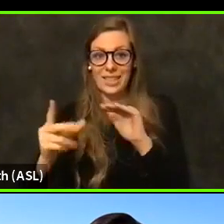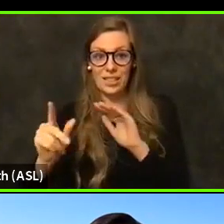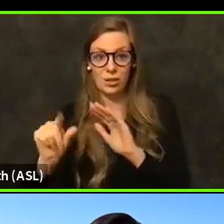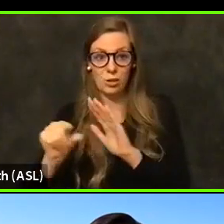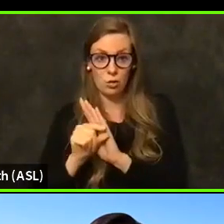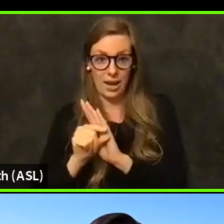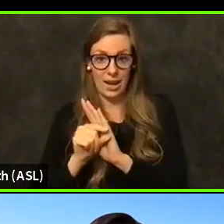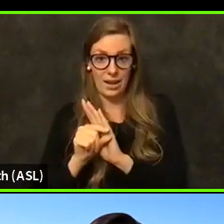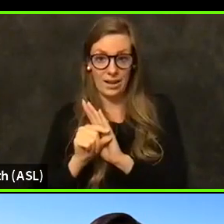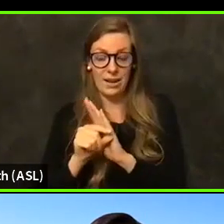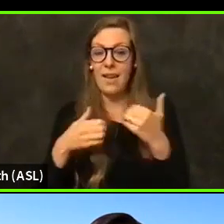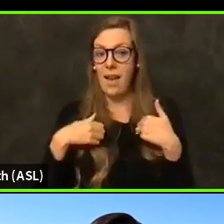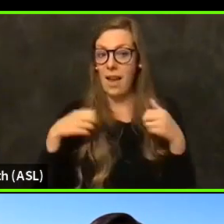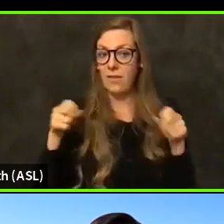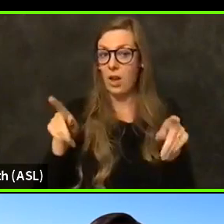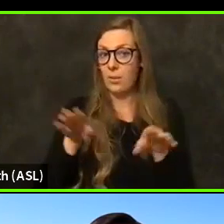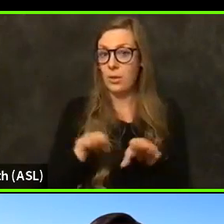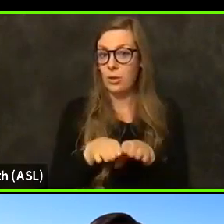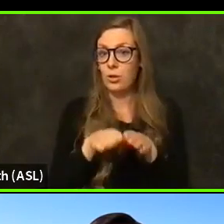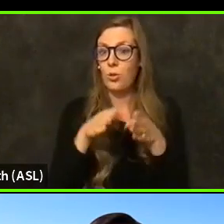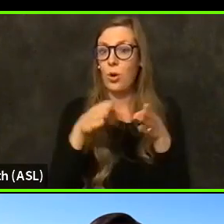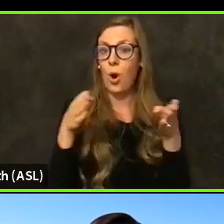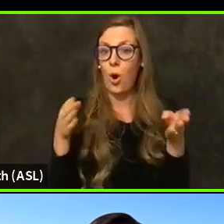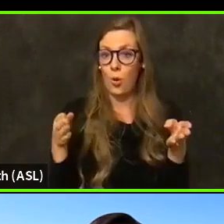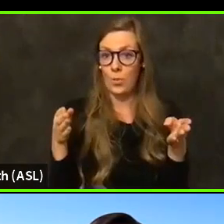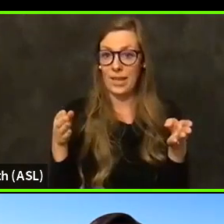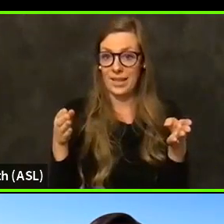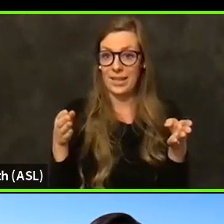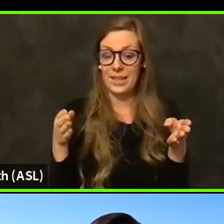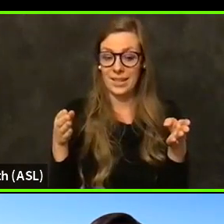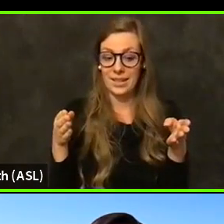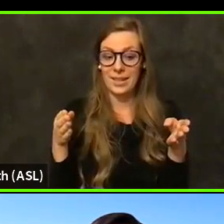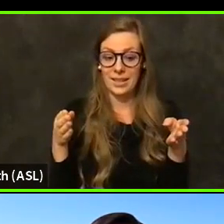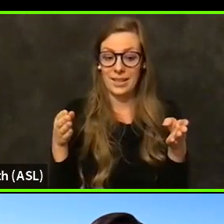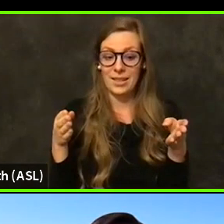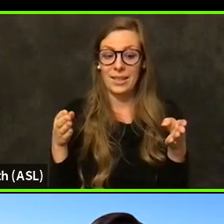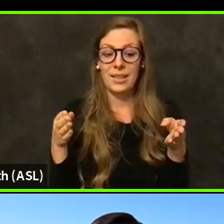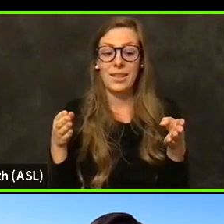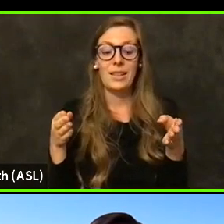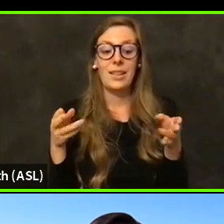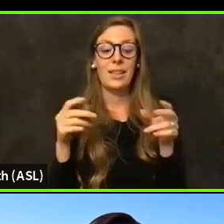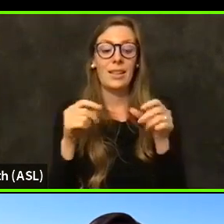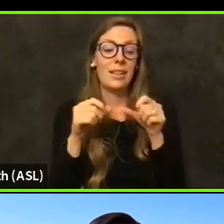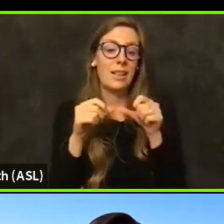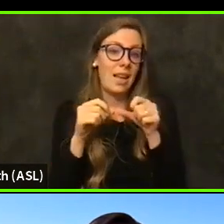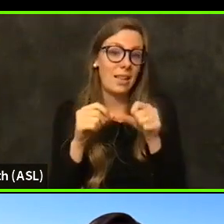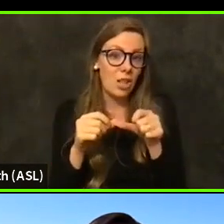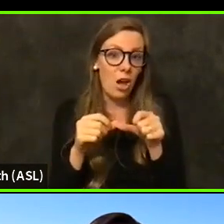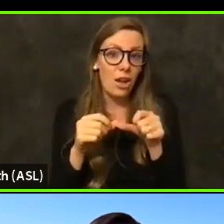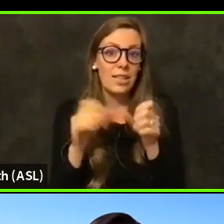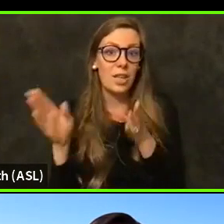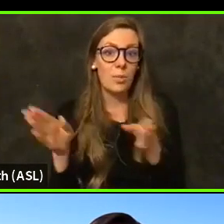have the opportunity to open as long as they're reopening. Plans have been submitted, approved and posted.